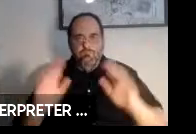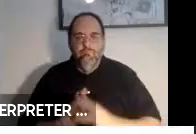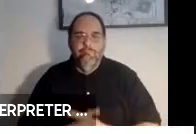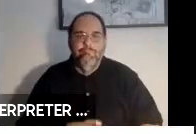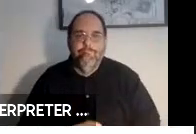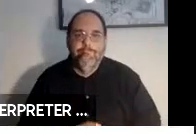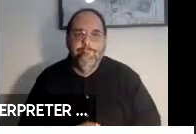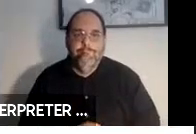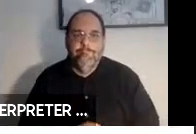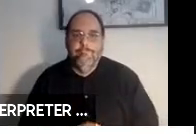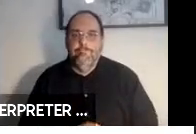This is Rose Marie, Access Board. Thank you very much interpreter Anthony, interpreter Renee,